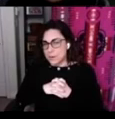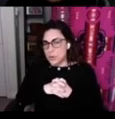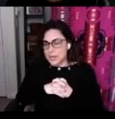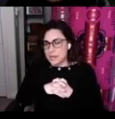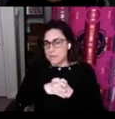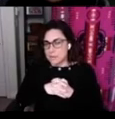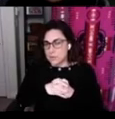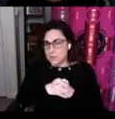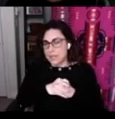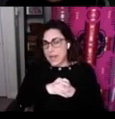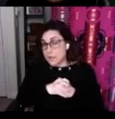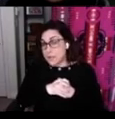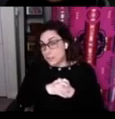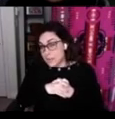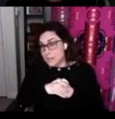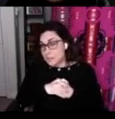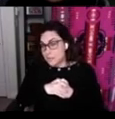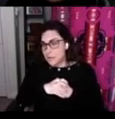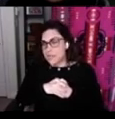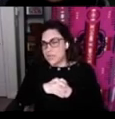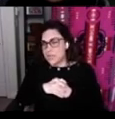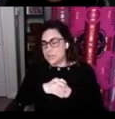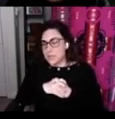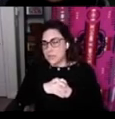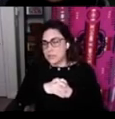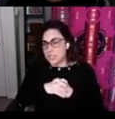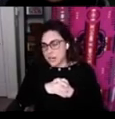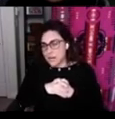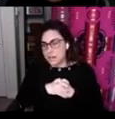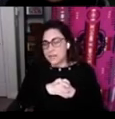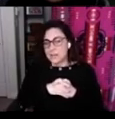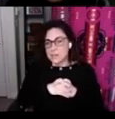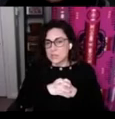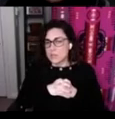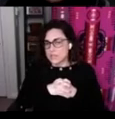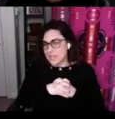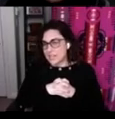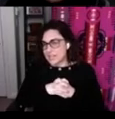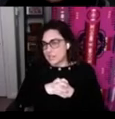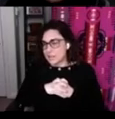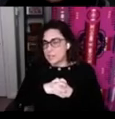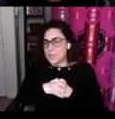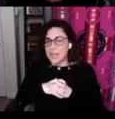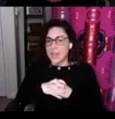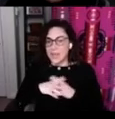creating a virtual gathering place for Indigenous people to share resources and ideas and then